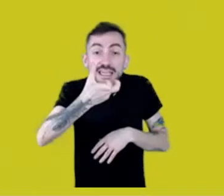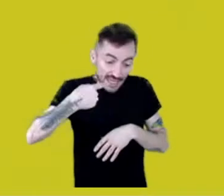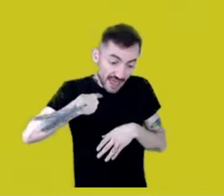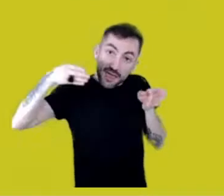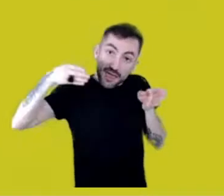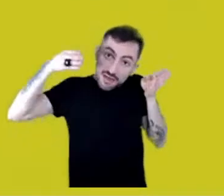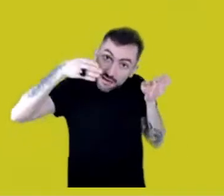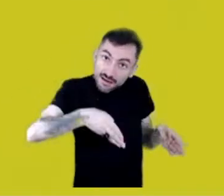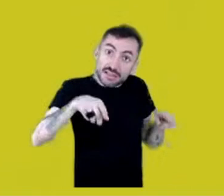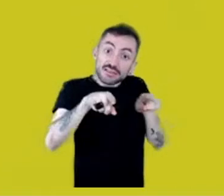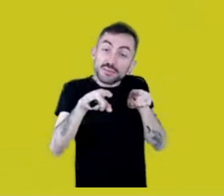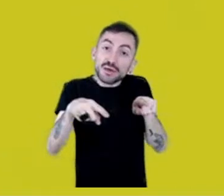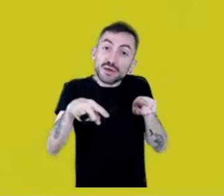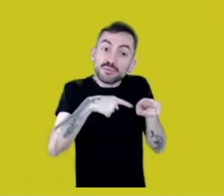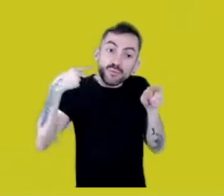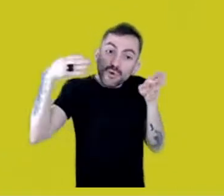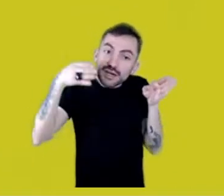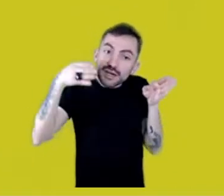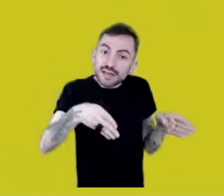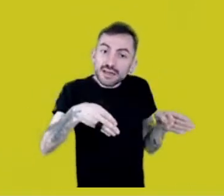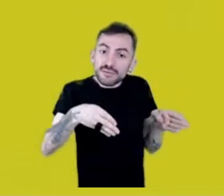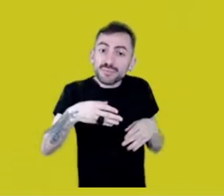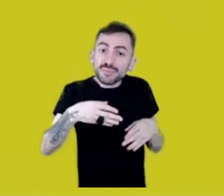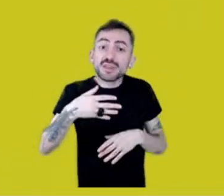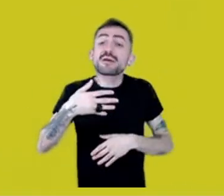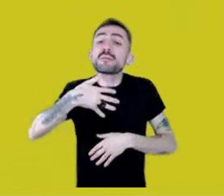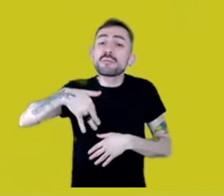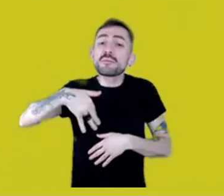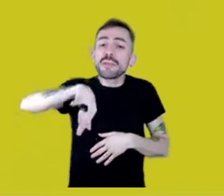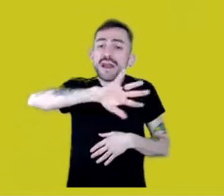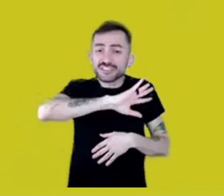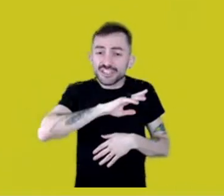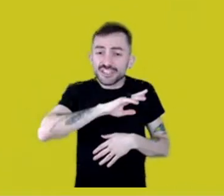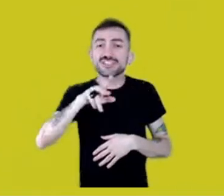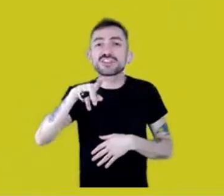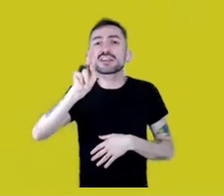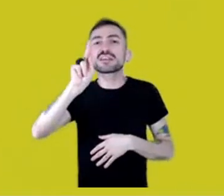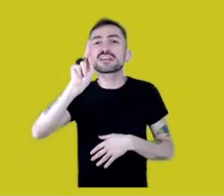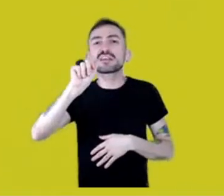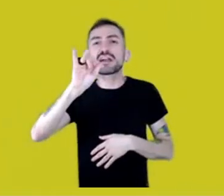The worst penalty in Kaingáng law is banishment,